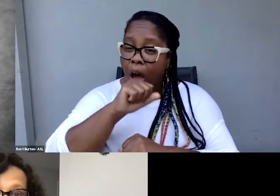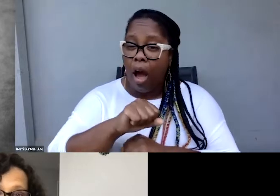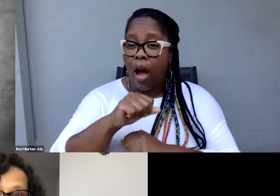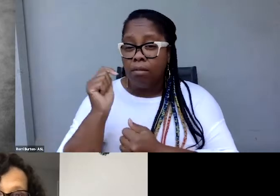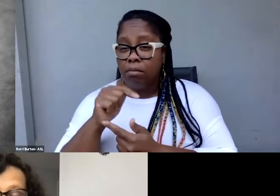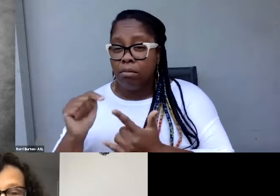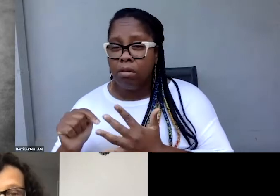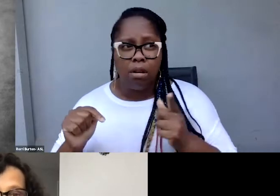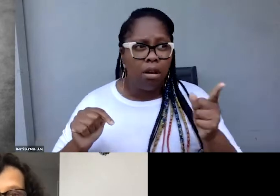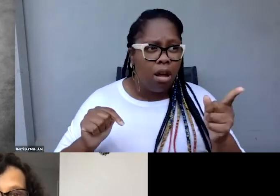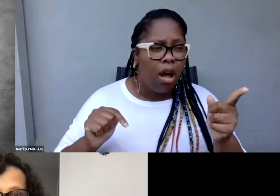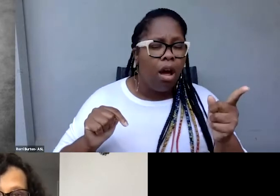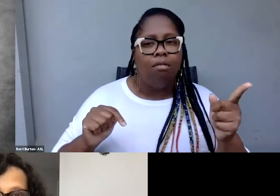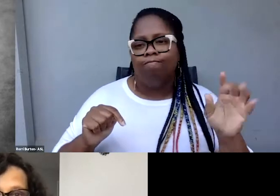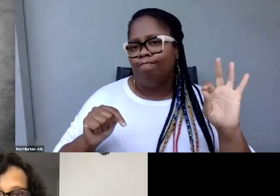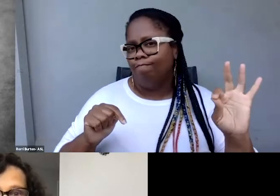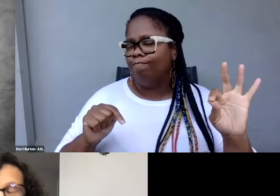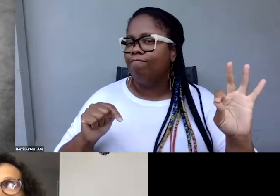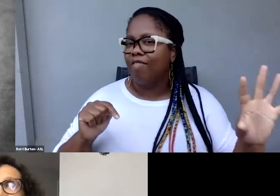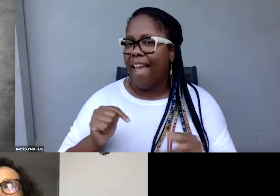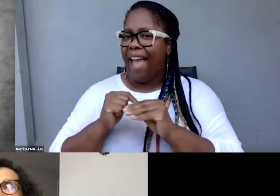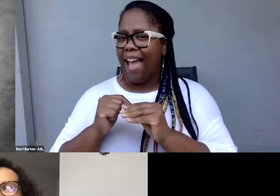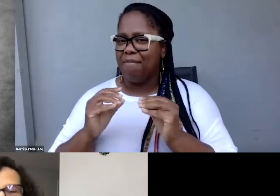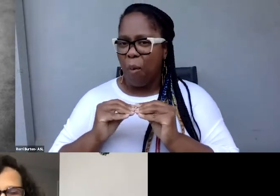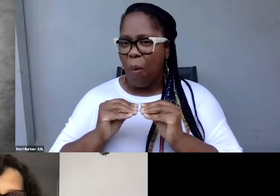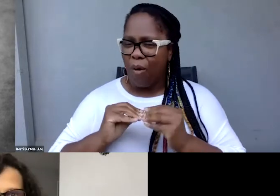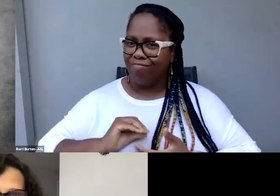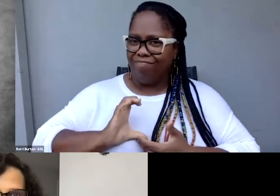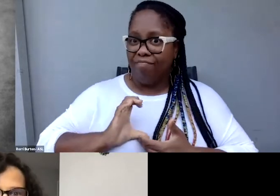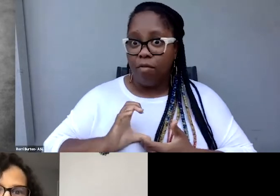I was just pacing around my apartment the whole time like, Yes! Ditto, ditto, ditto!